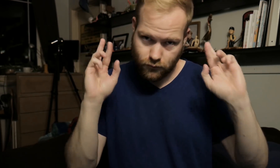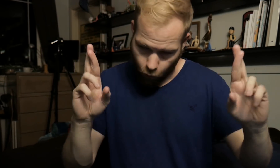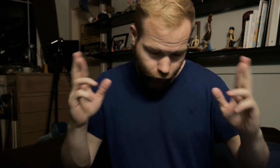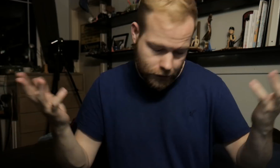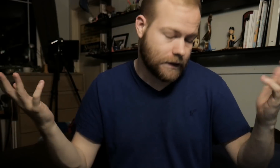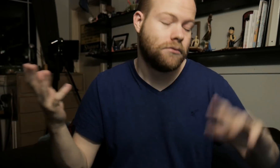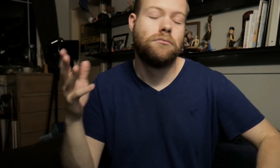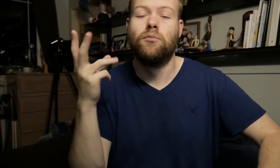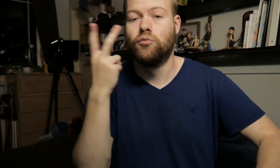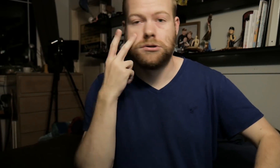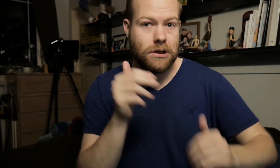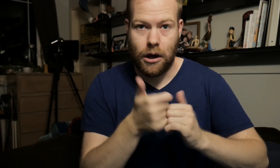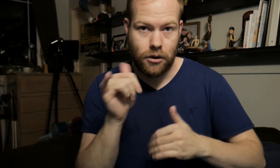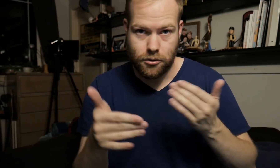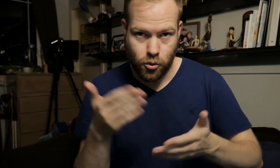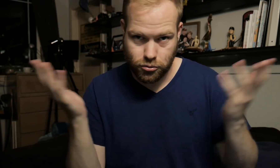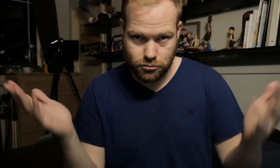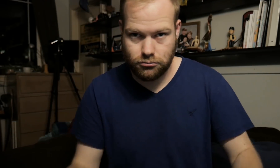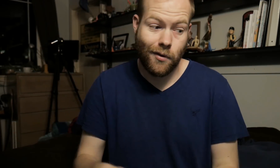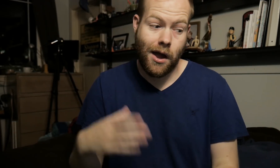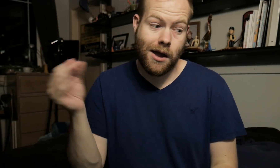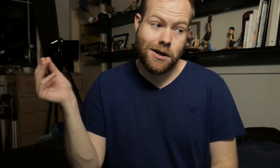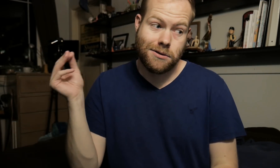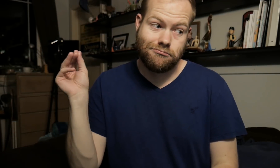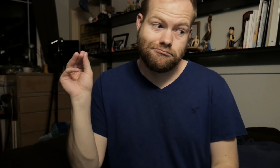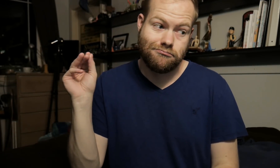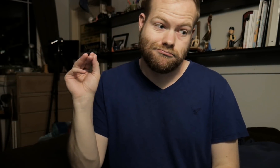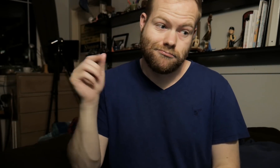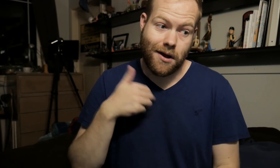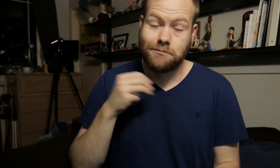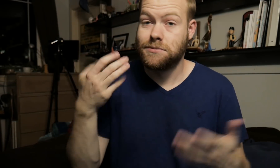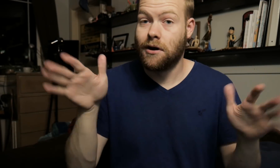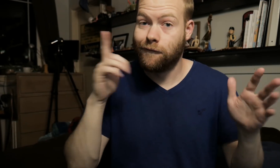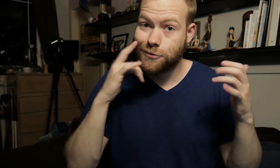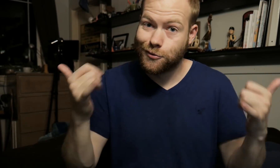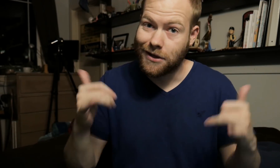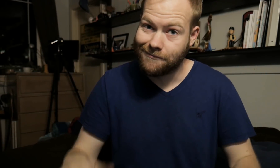Hopefully. We'll see how that goes. And... I am done for today.